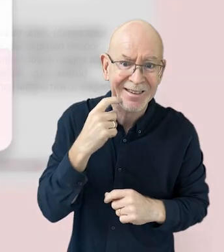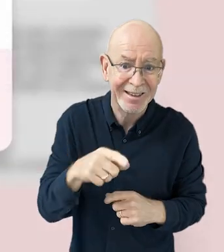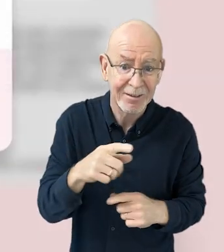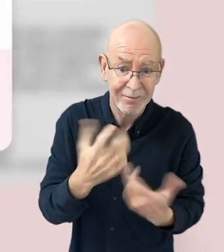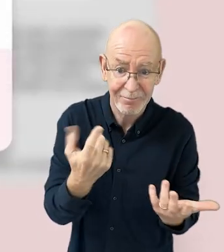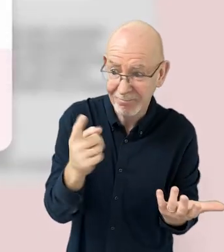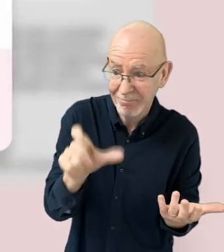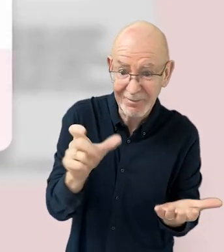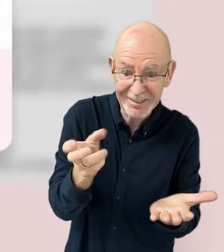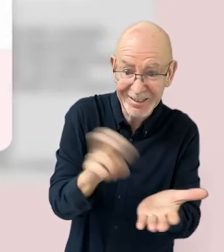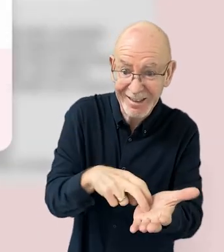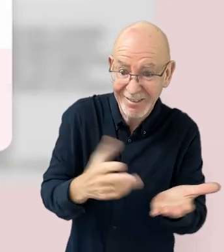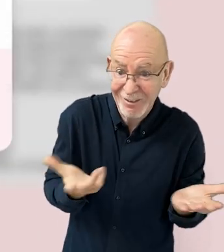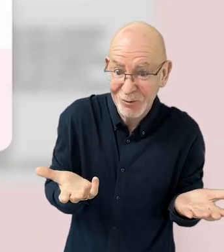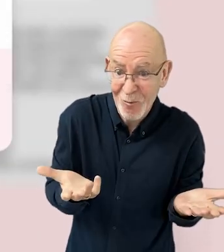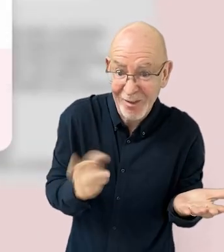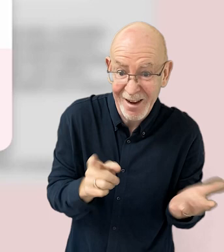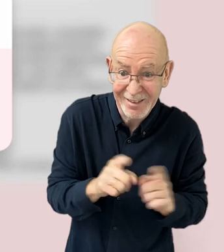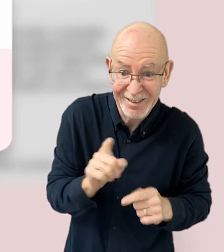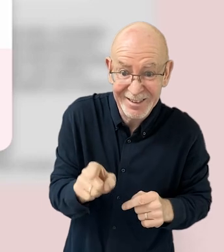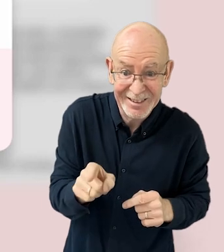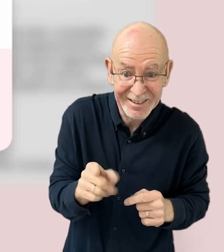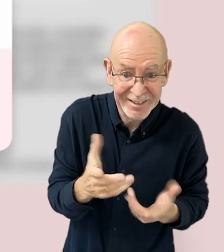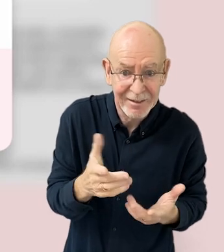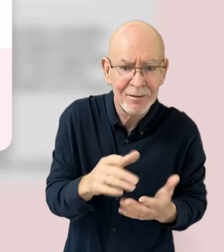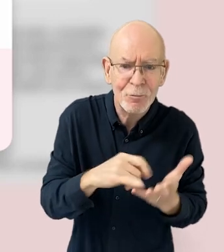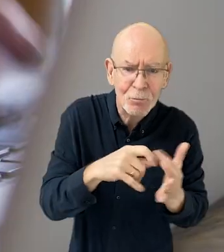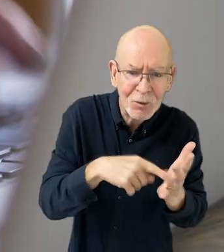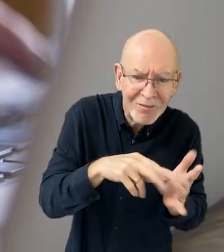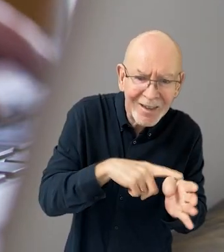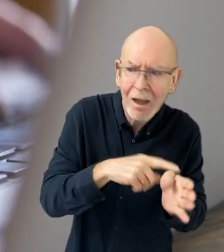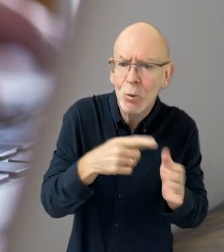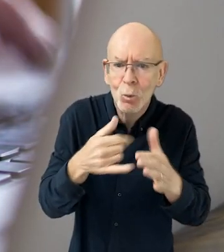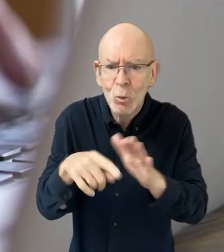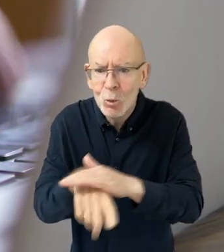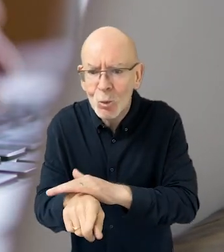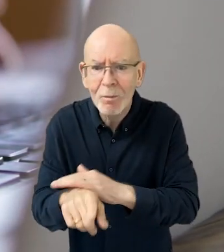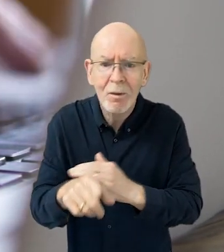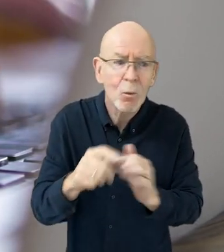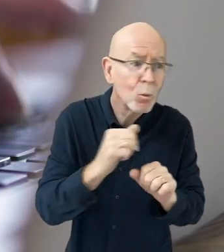and then they'll click the button to sign in. And if they sign in using their Twitter account, their Spotify account, their YouTube account,